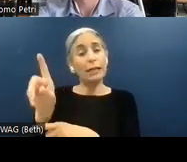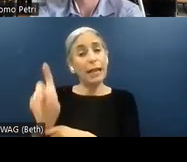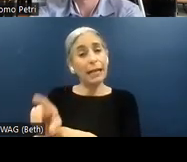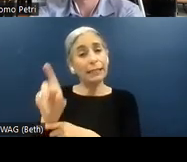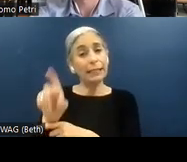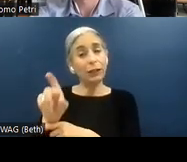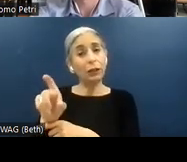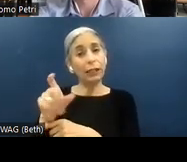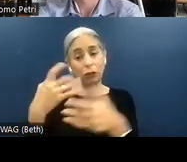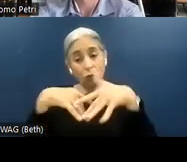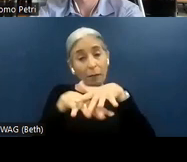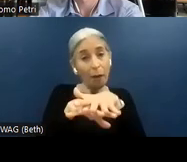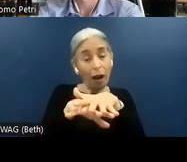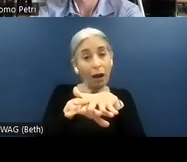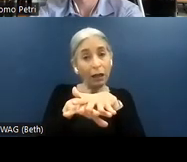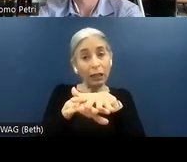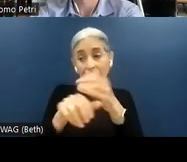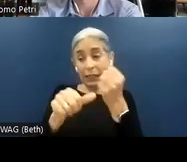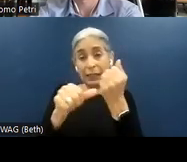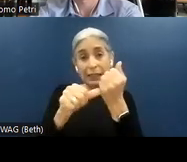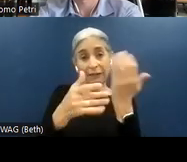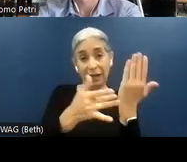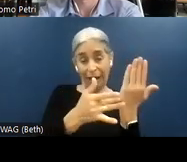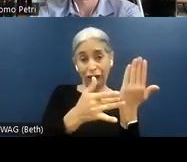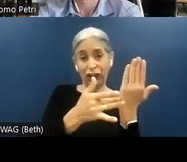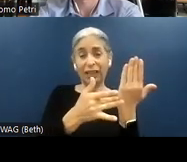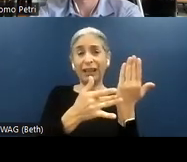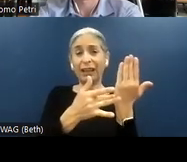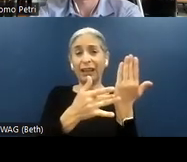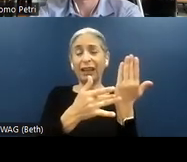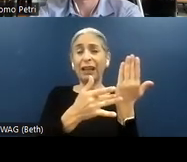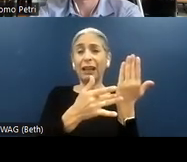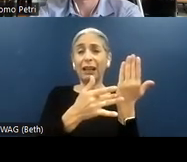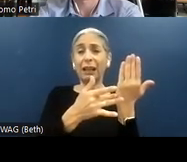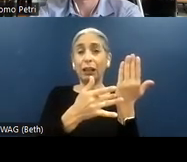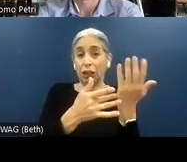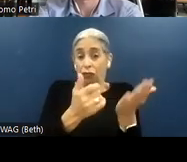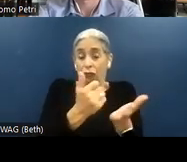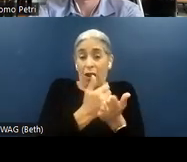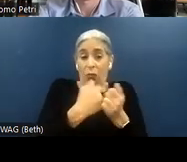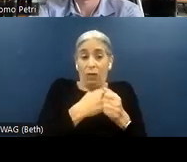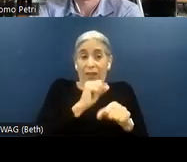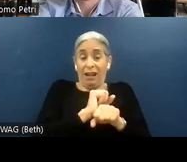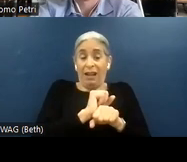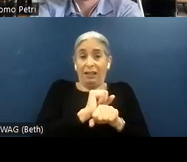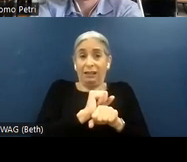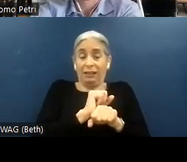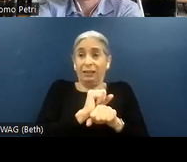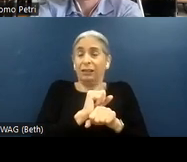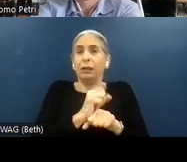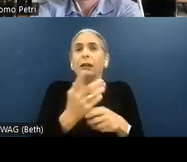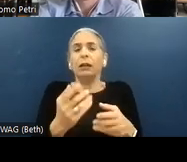combine assistive technologies during our test. With assistive technologies, we mean